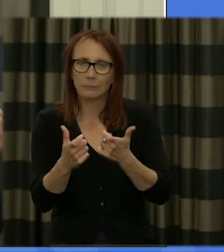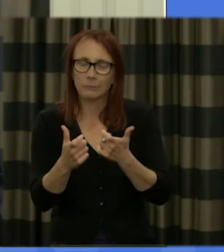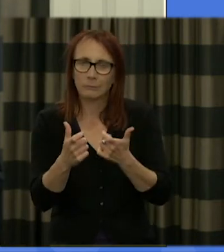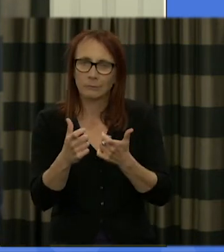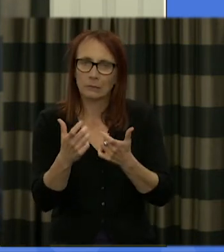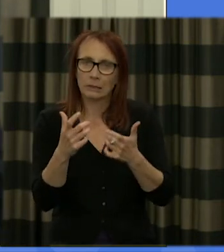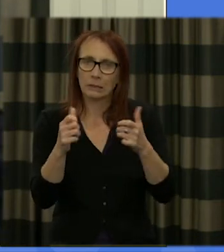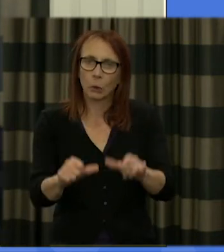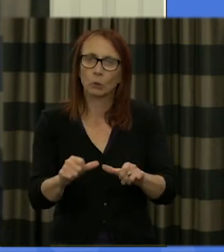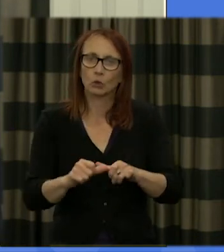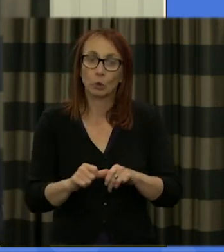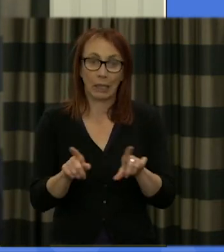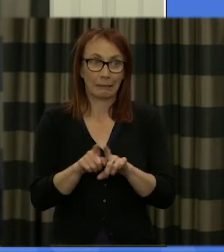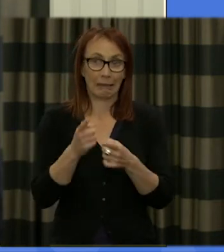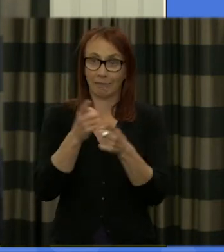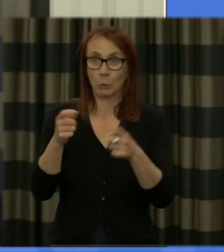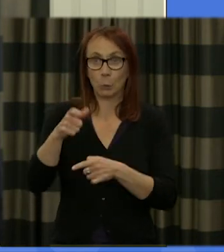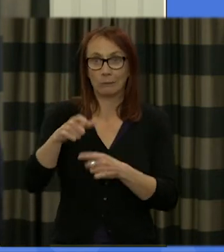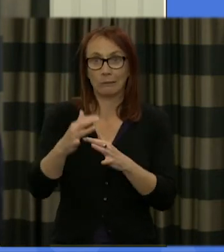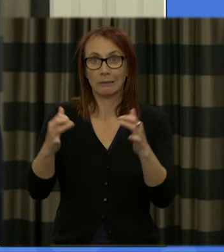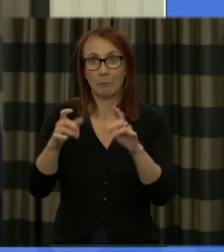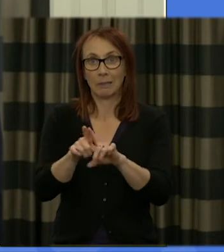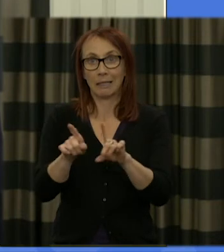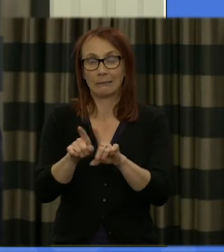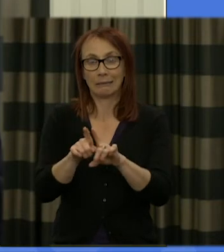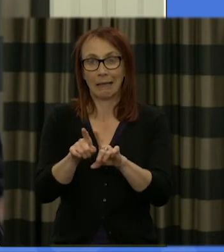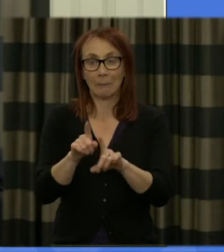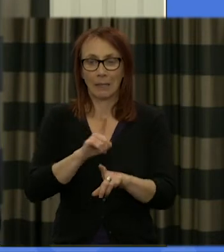and and for me al a meet and interest a few years ago and how this all applies